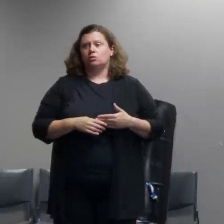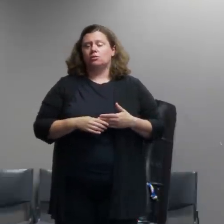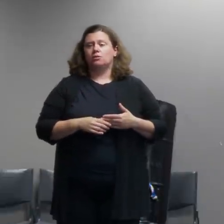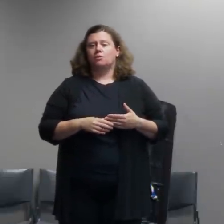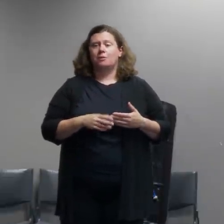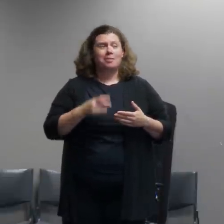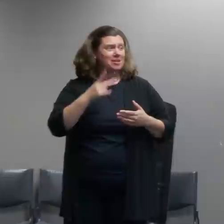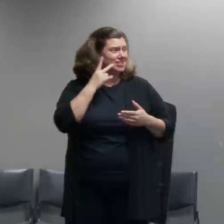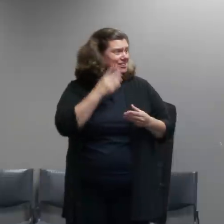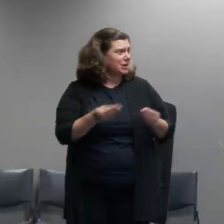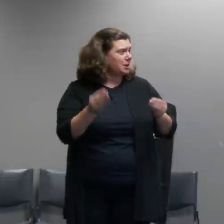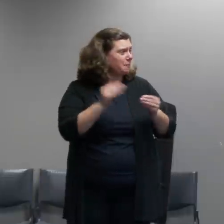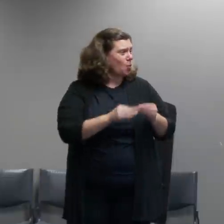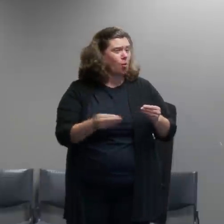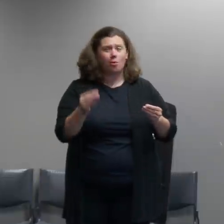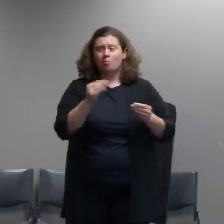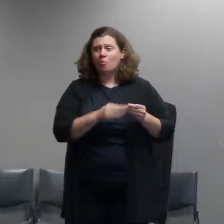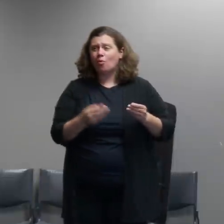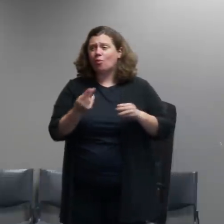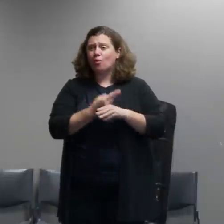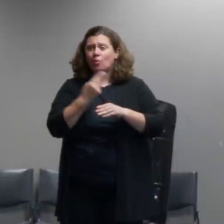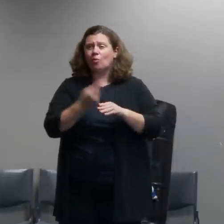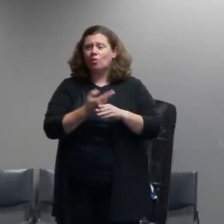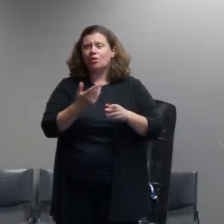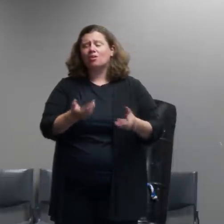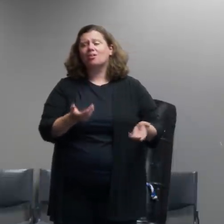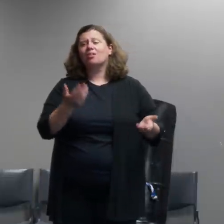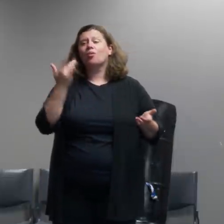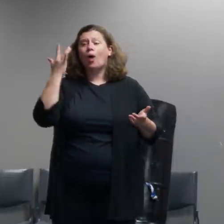with the really unprecedented levels of violence that we're seeing